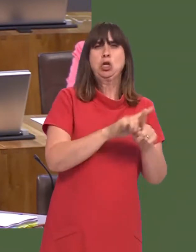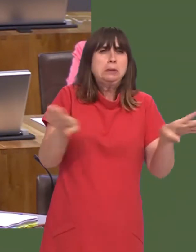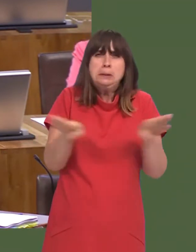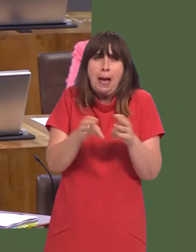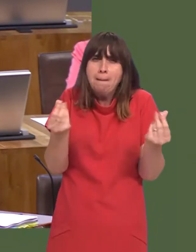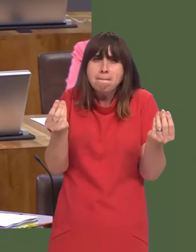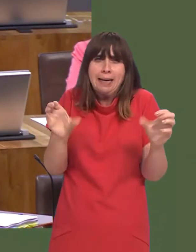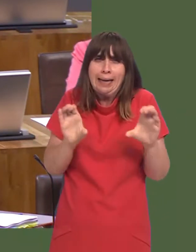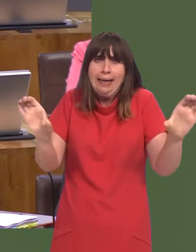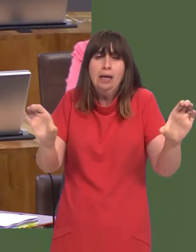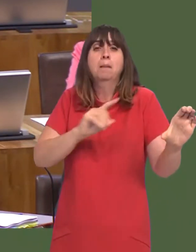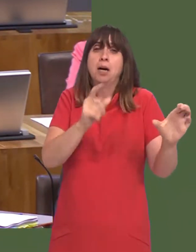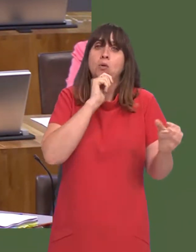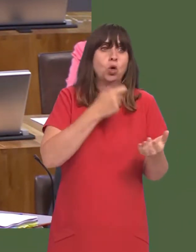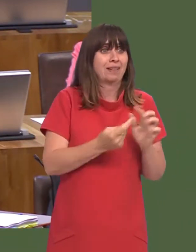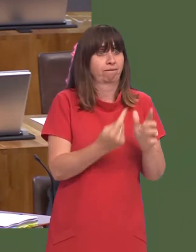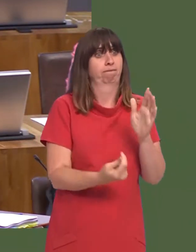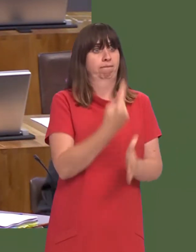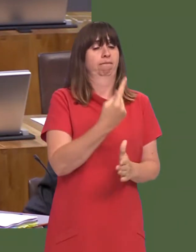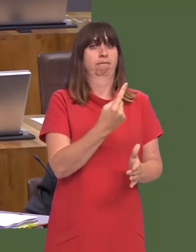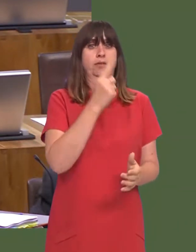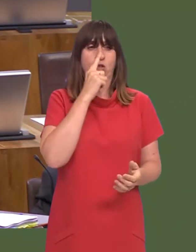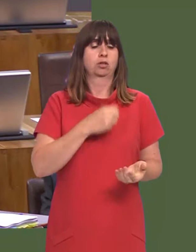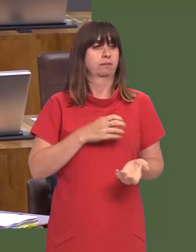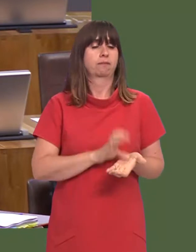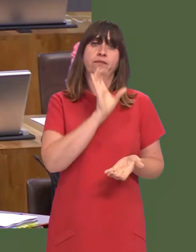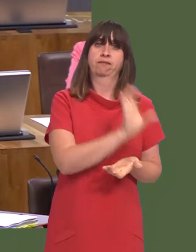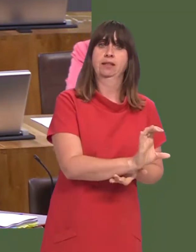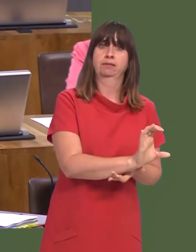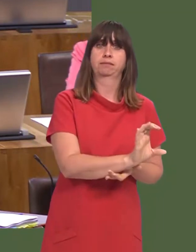Itís not identical, but the Welsh and UK Governments have committed to jointly invest,